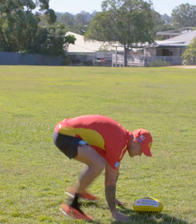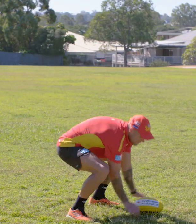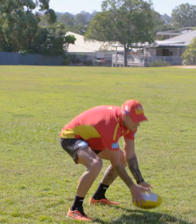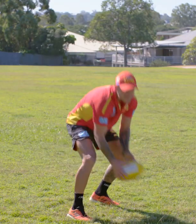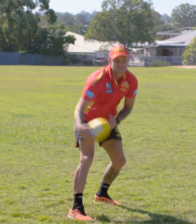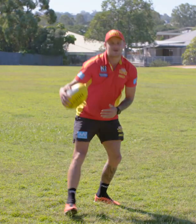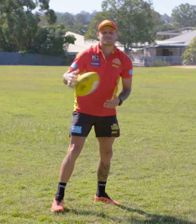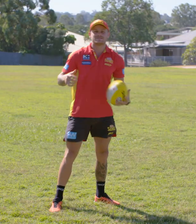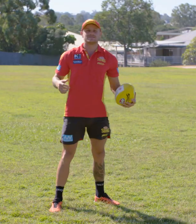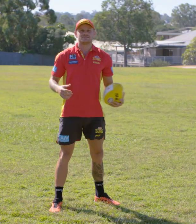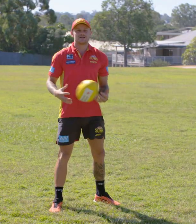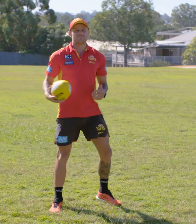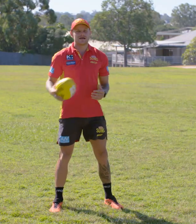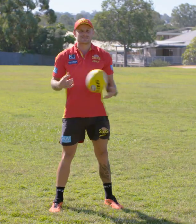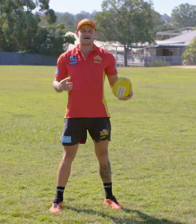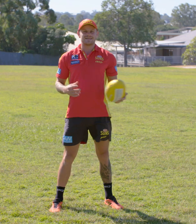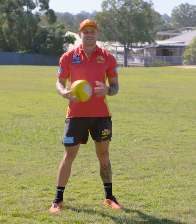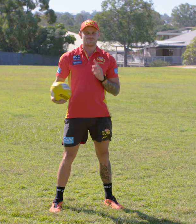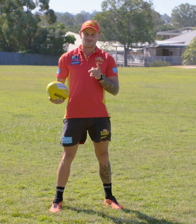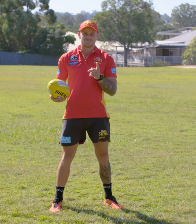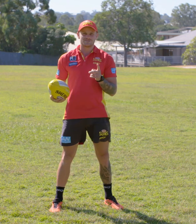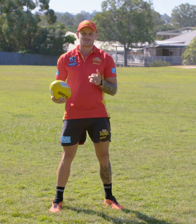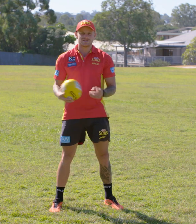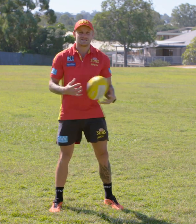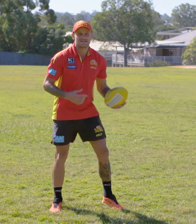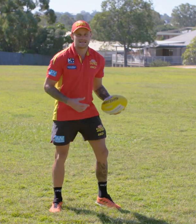Third exercise is, you want to get back down into a plank position,